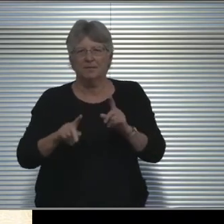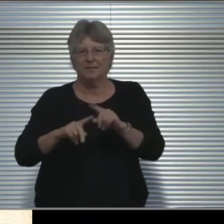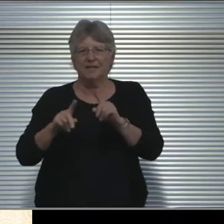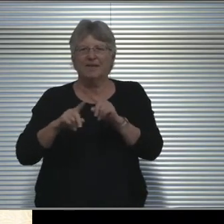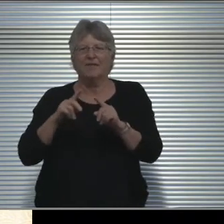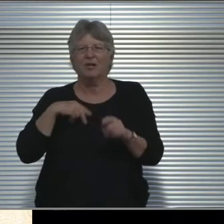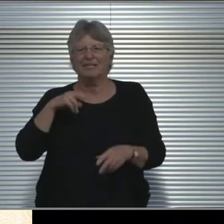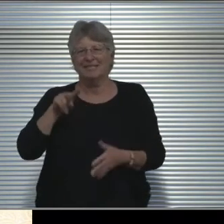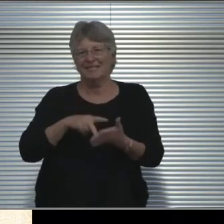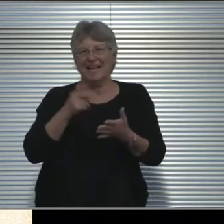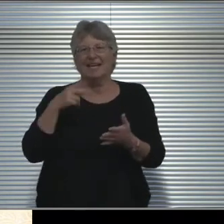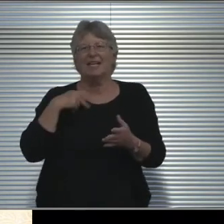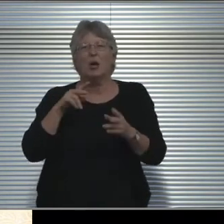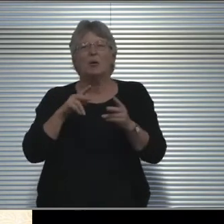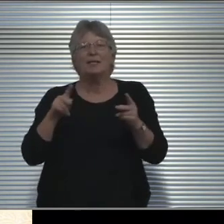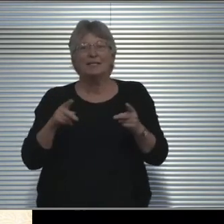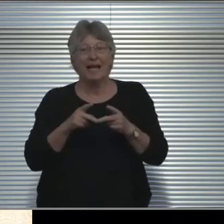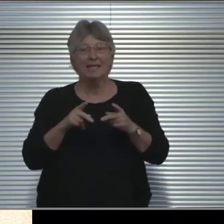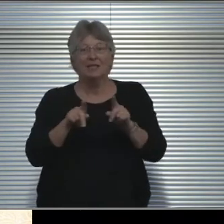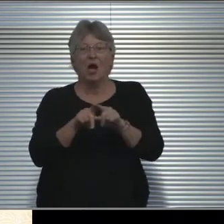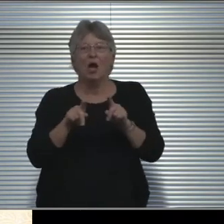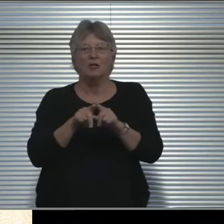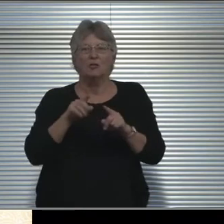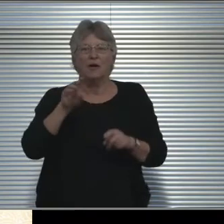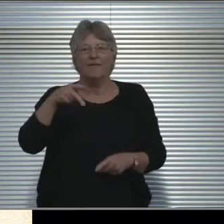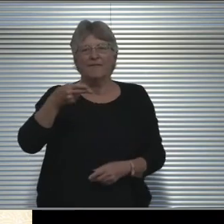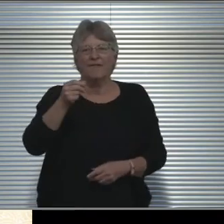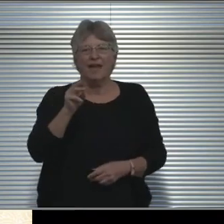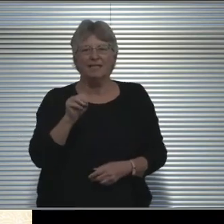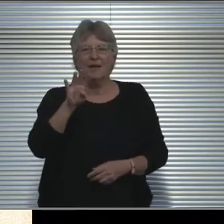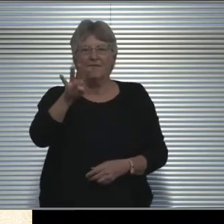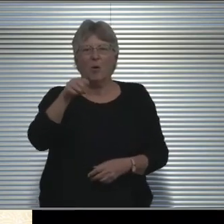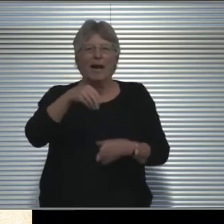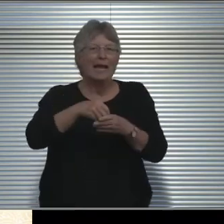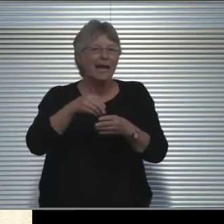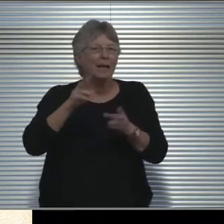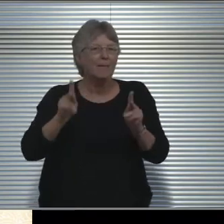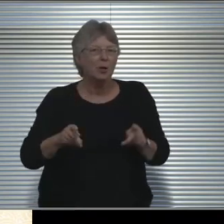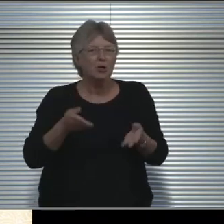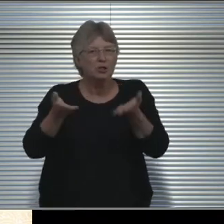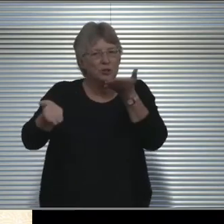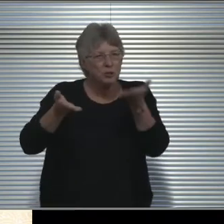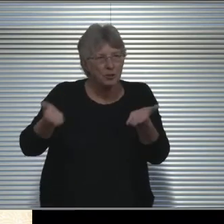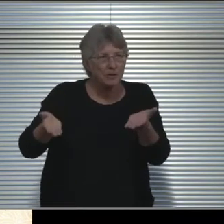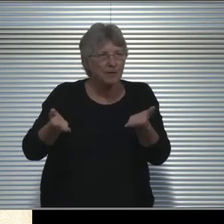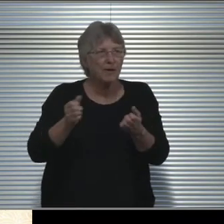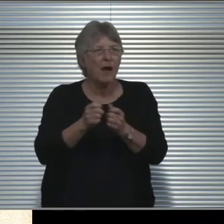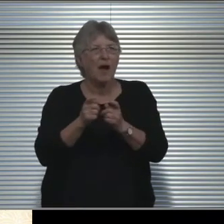And then Phase IV will be in-person services, in-person related services.